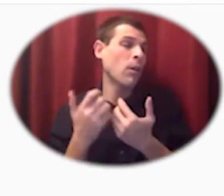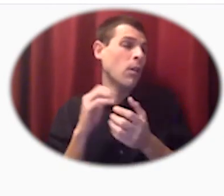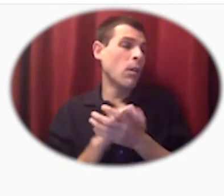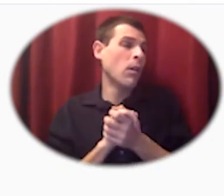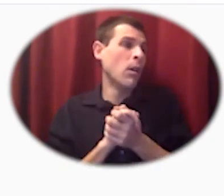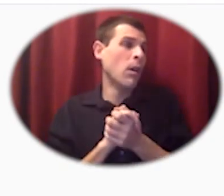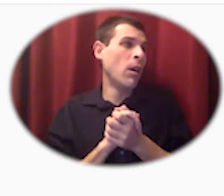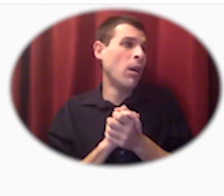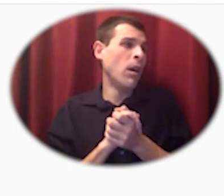the